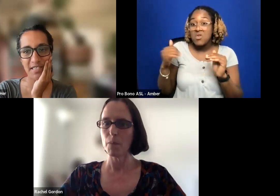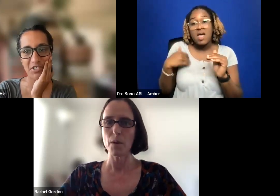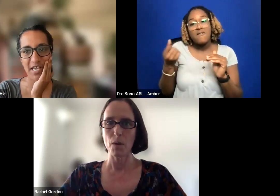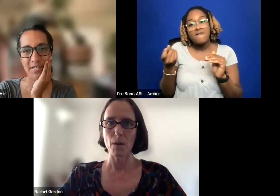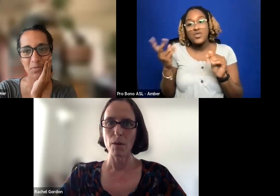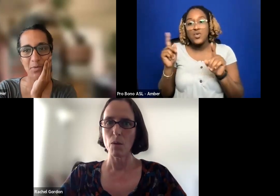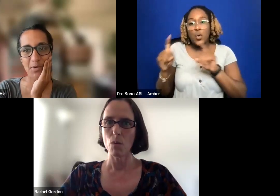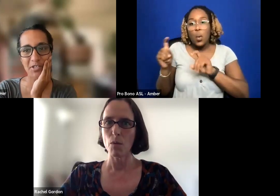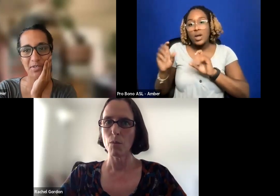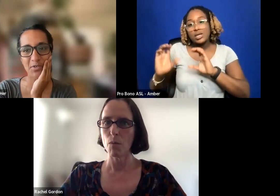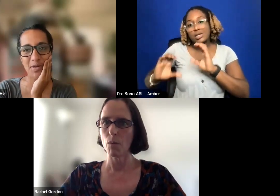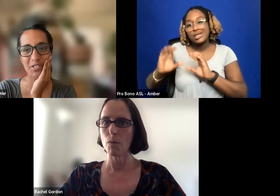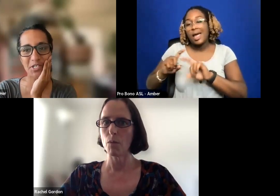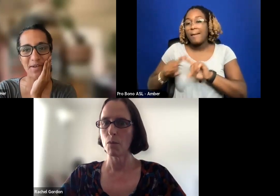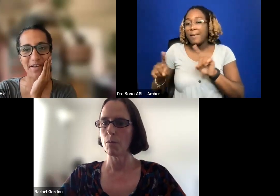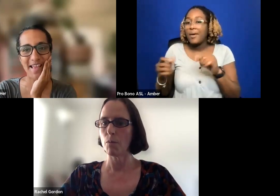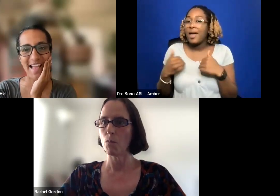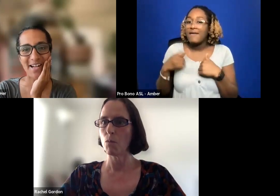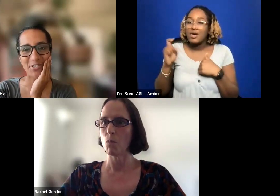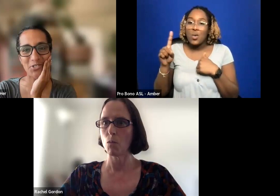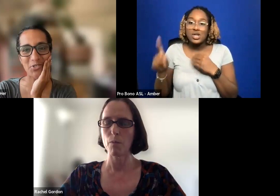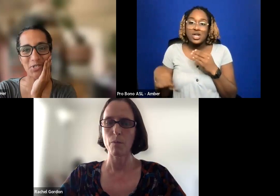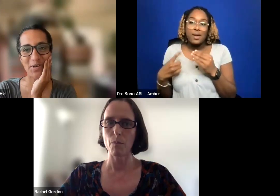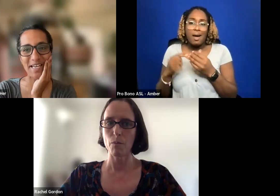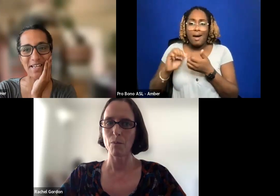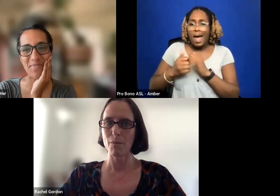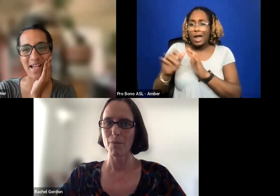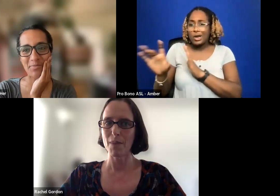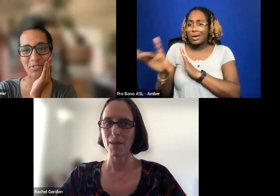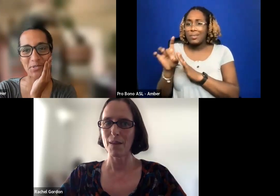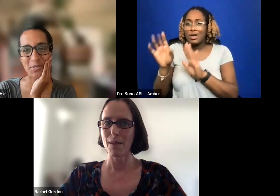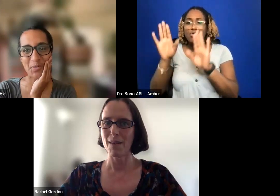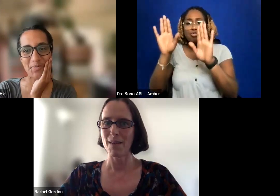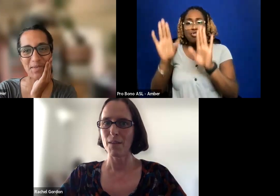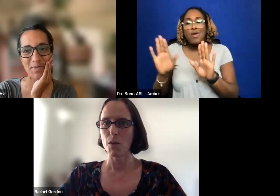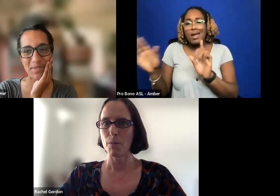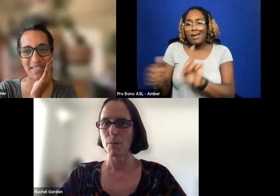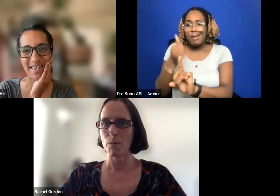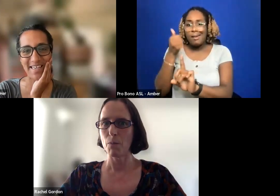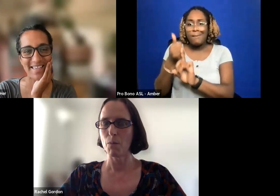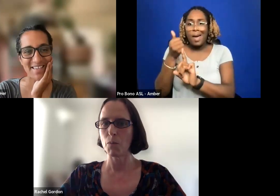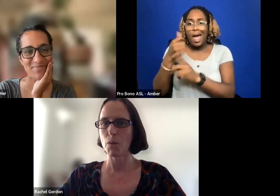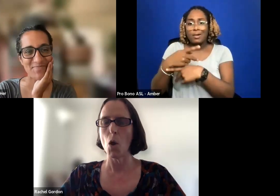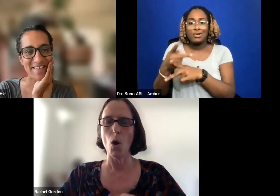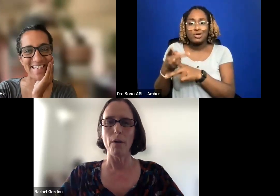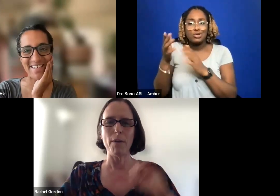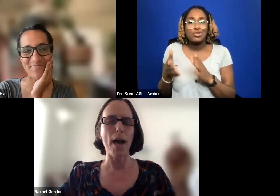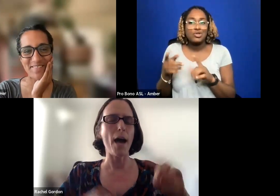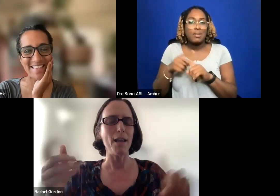WE HAVE A QUESTION ABOUT HOW DO YOU CHOOSE A GREAT IMPACT PRODUCER BUT MAYBE WE CAN PIN THAT.